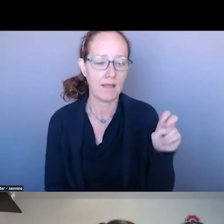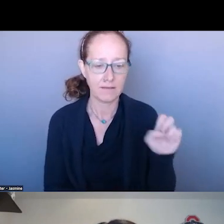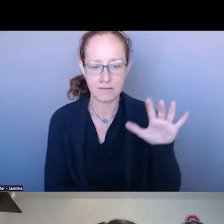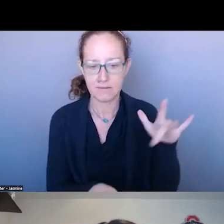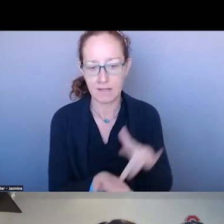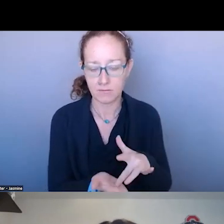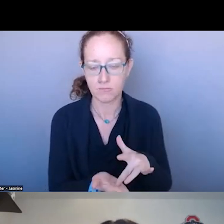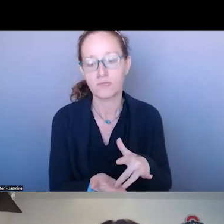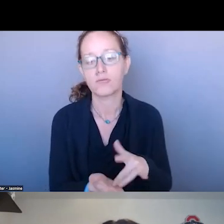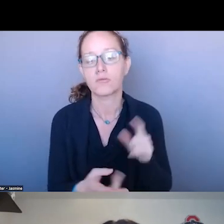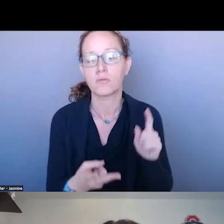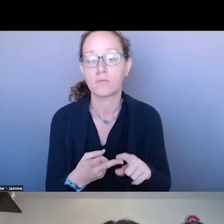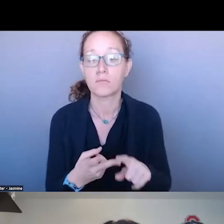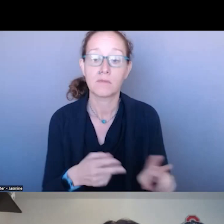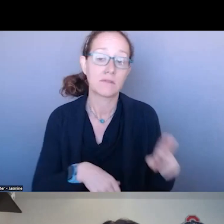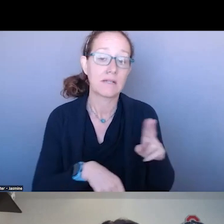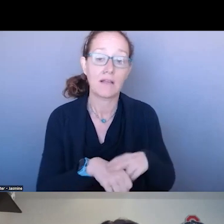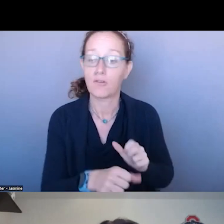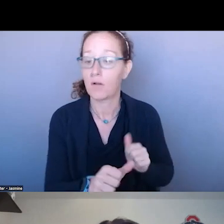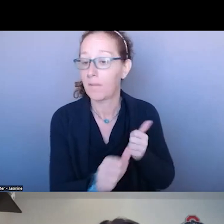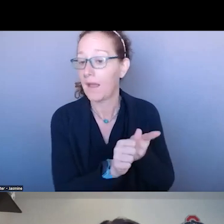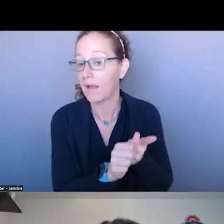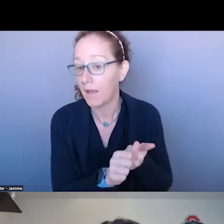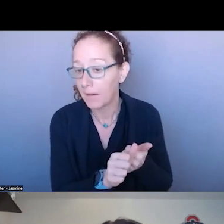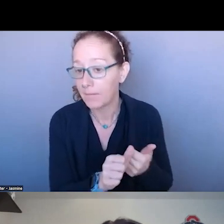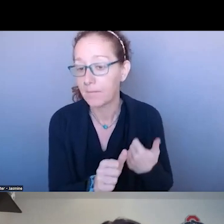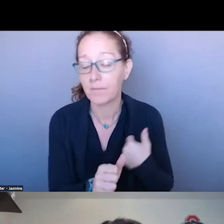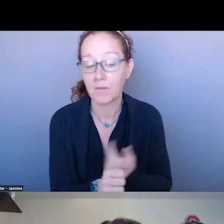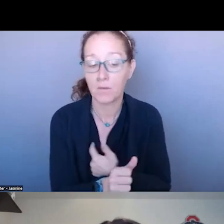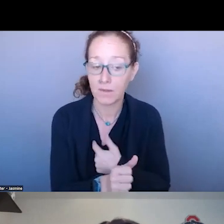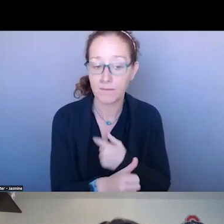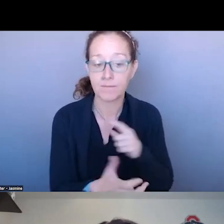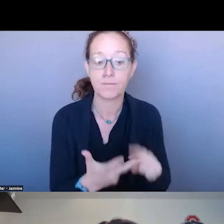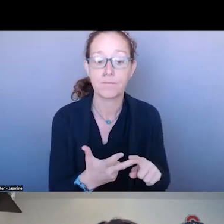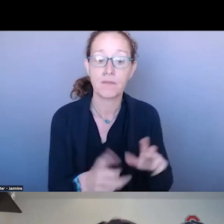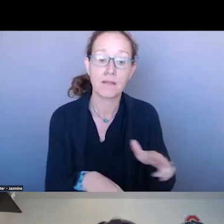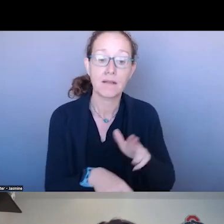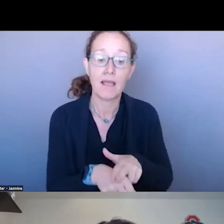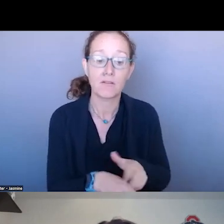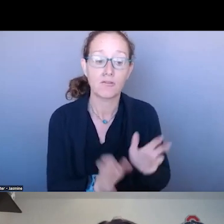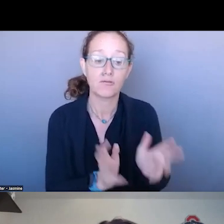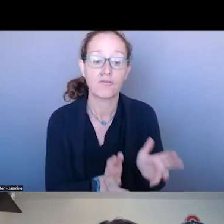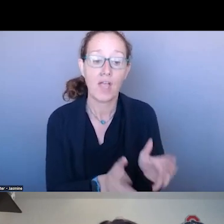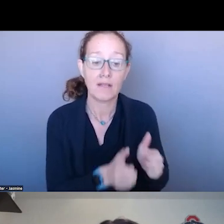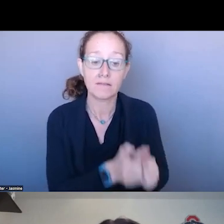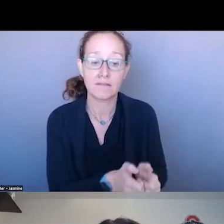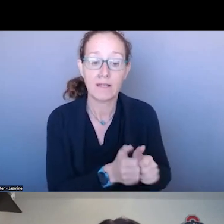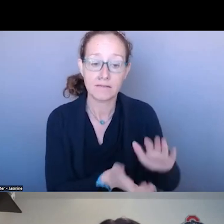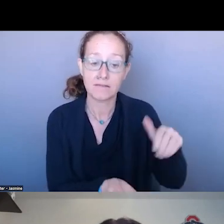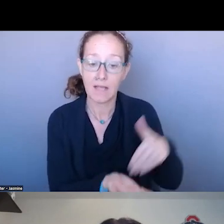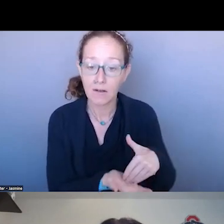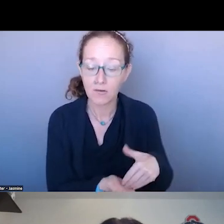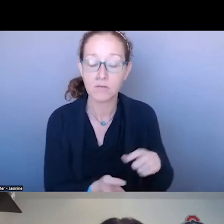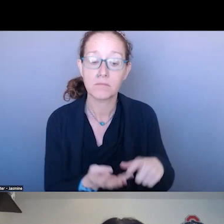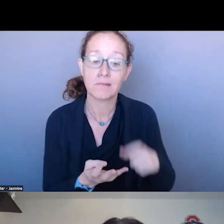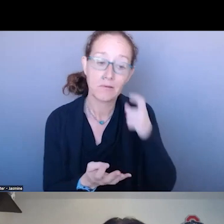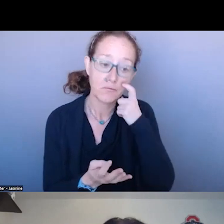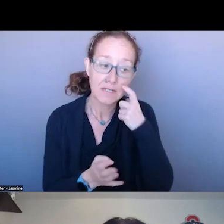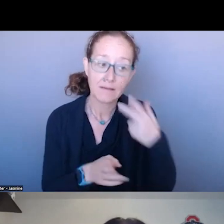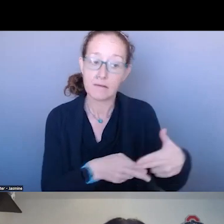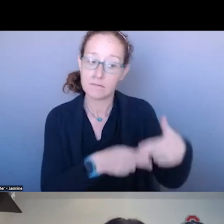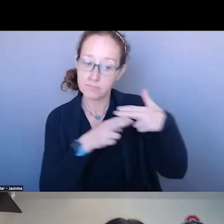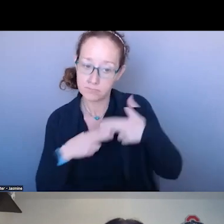BACK UP AND NATIONAL CHAT AND TEXT CENTER AS WELL AS BEING NAMED THE CONTINGENT CENTER WITH